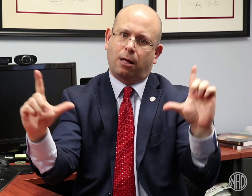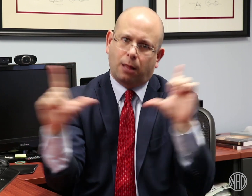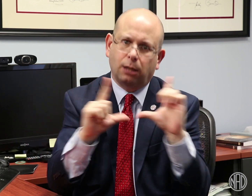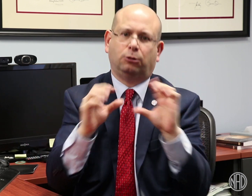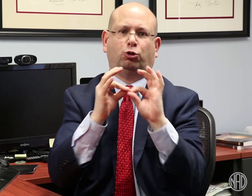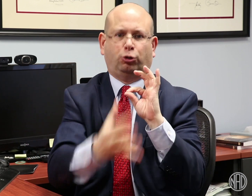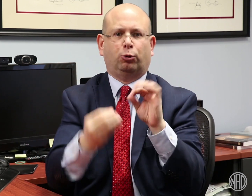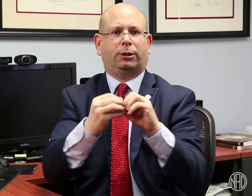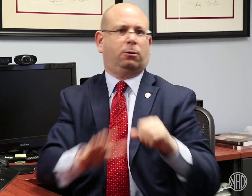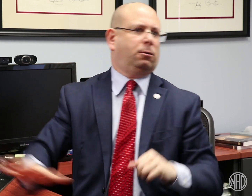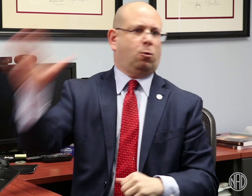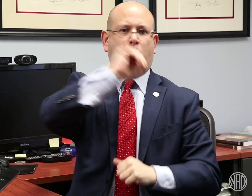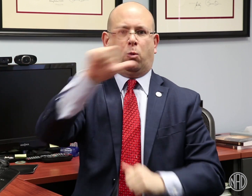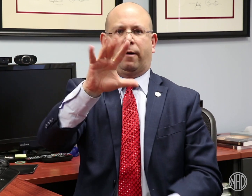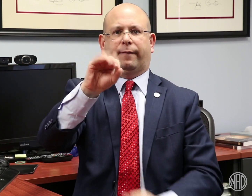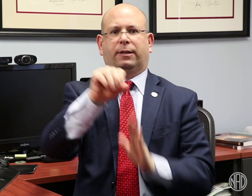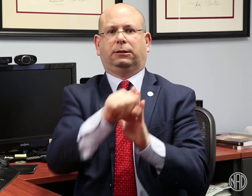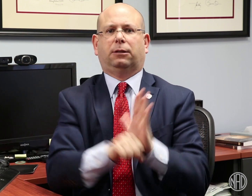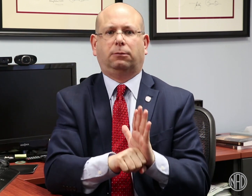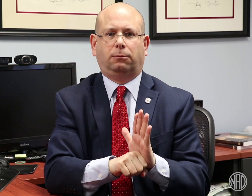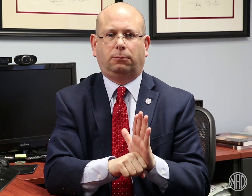and licensed interpreters to be available in all 50 states.